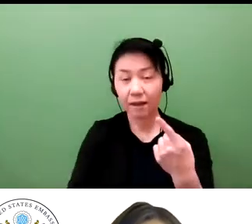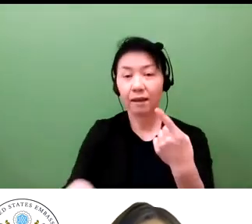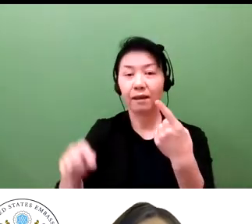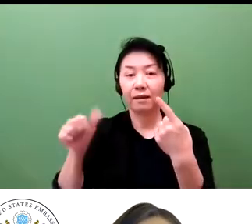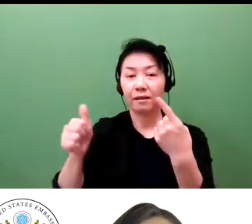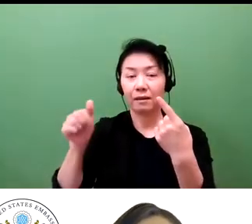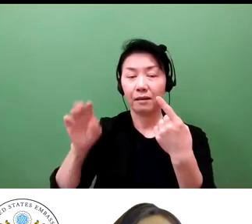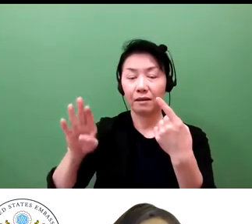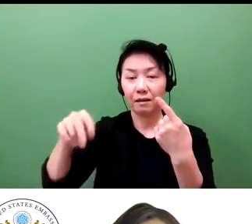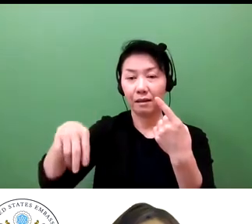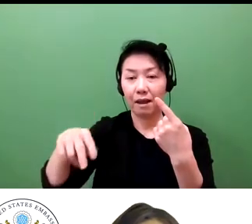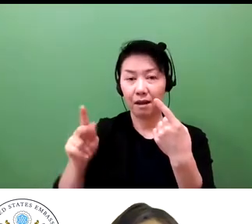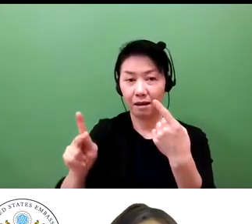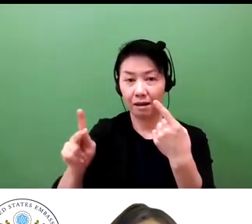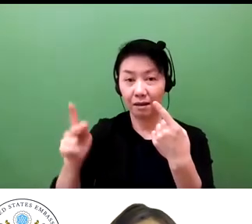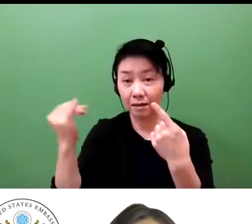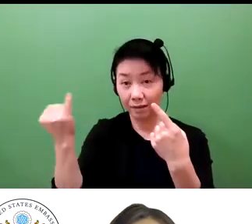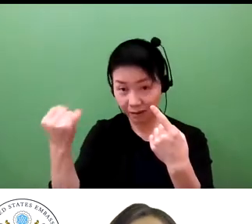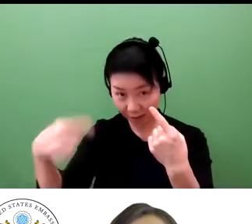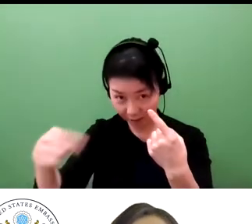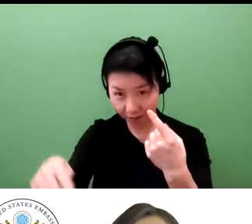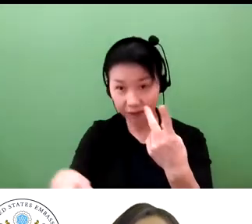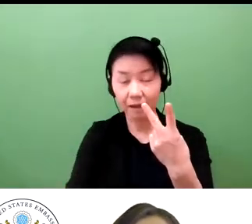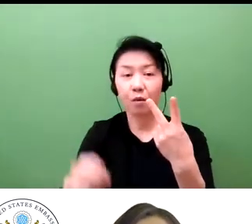and Mr Kugai, as well as my colleague